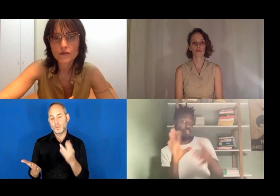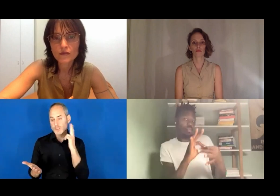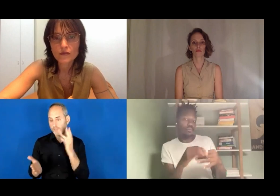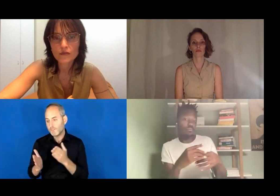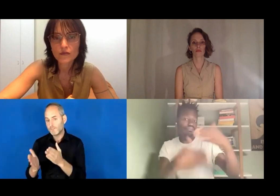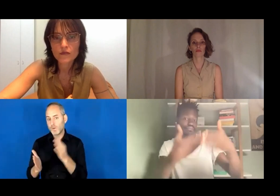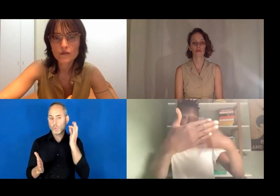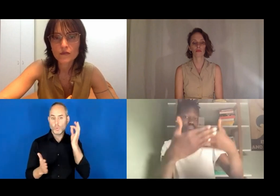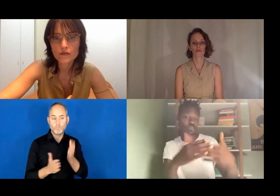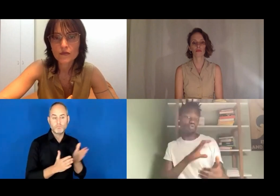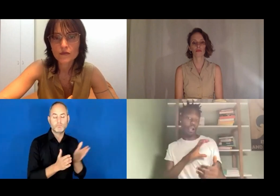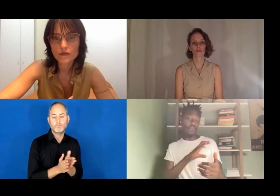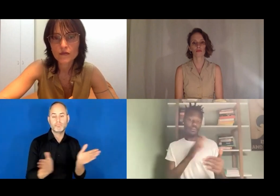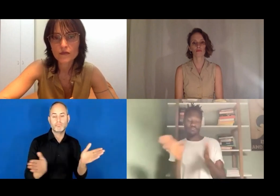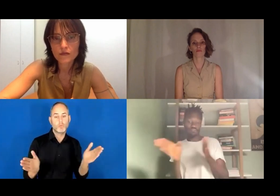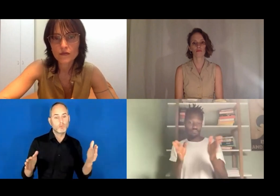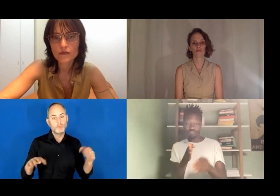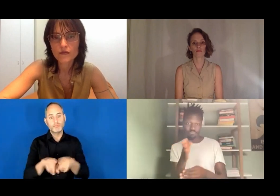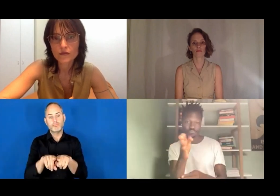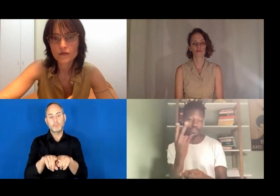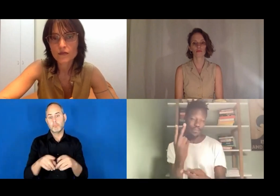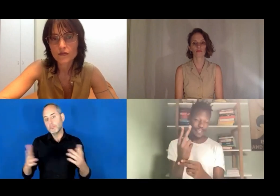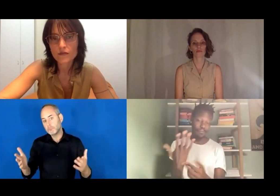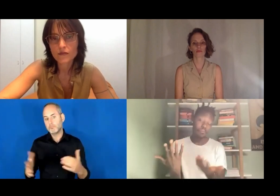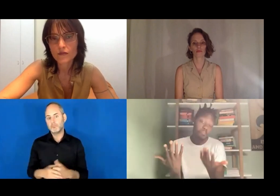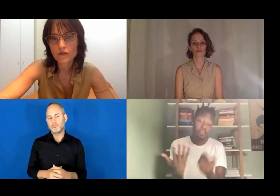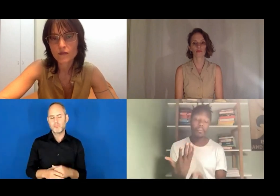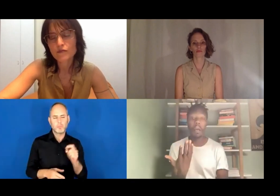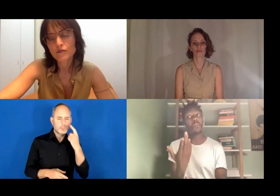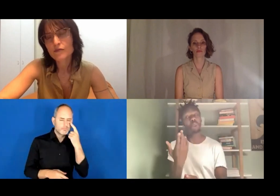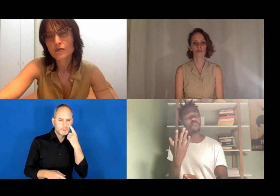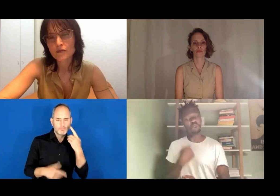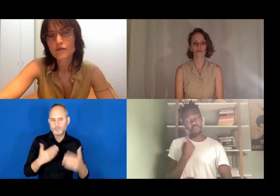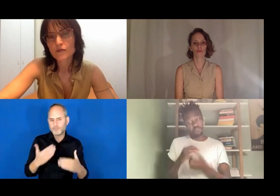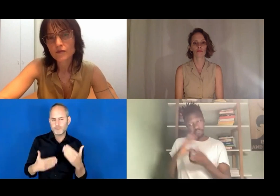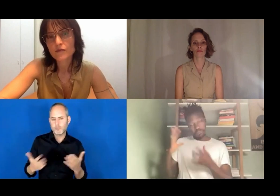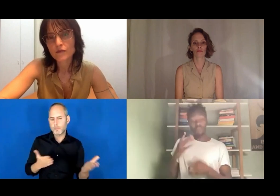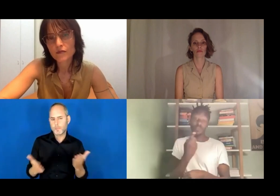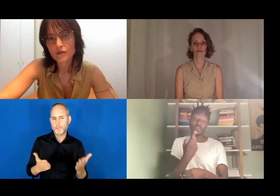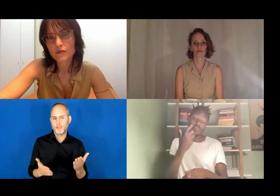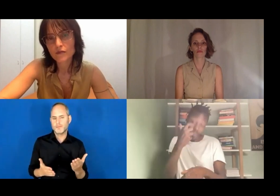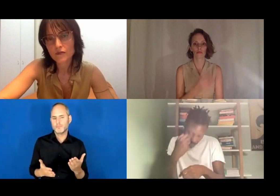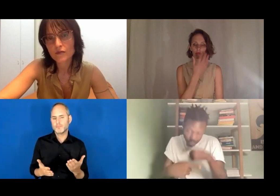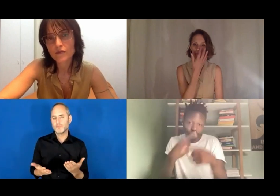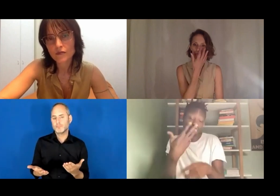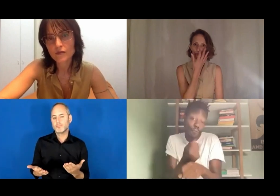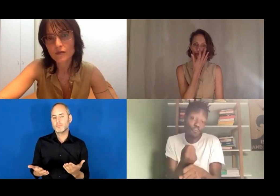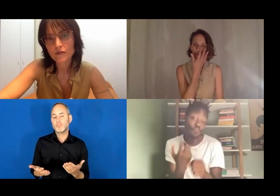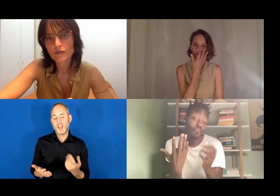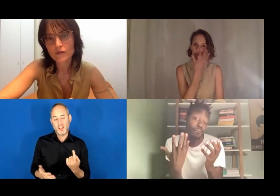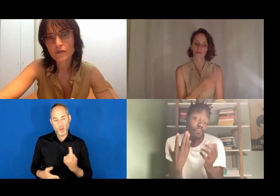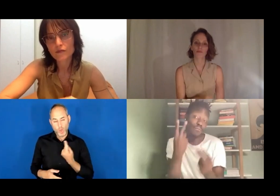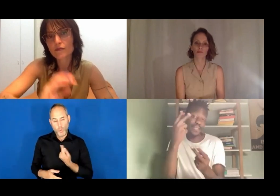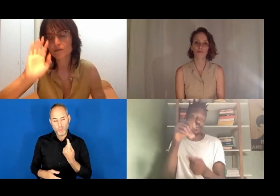So I would always prefer the two ways: to have a strong team, but also then make sure to network with other people